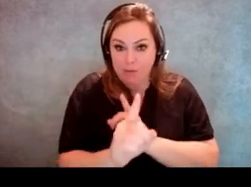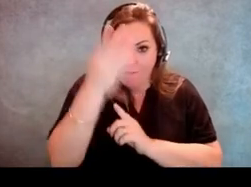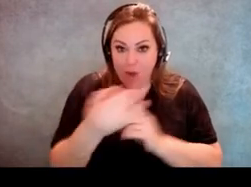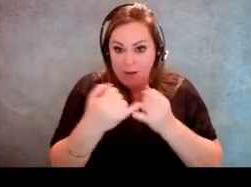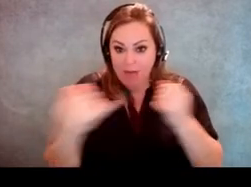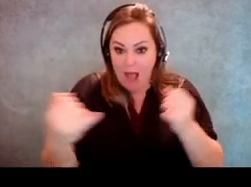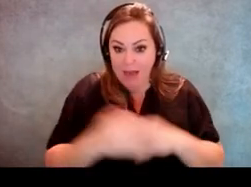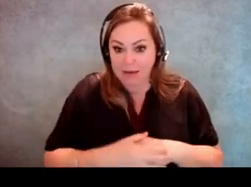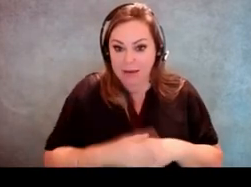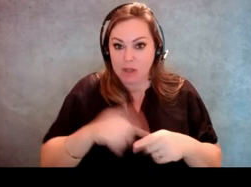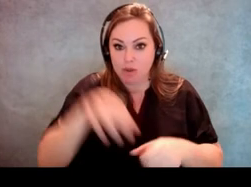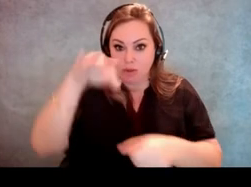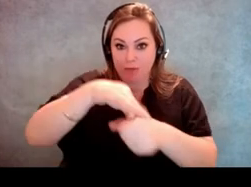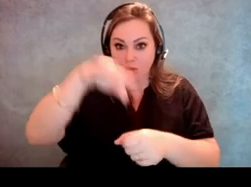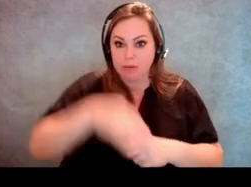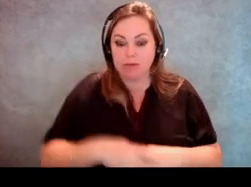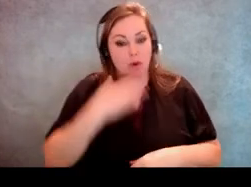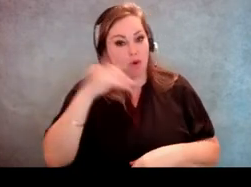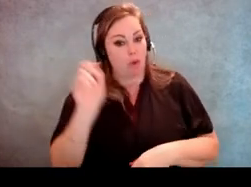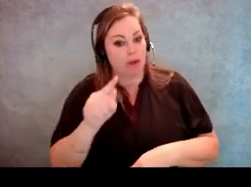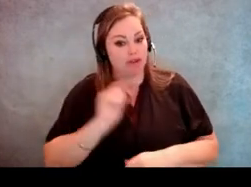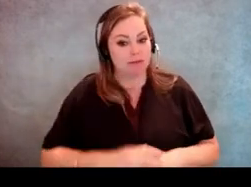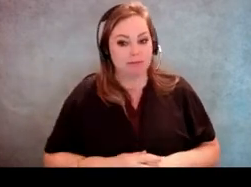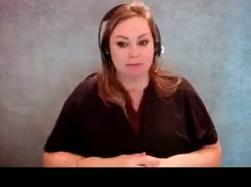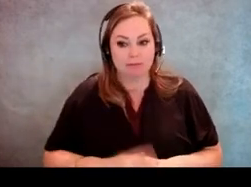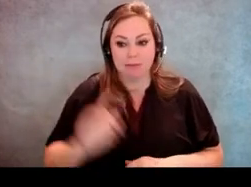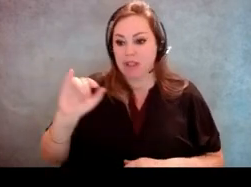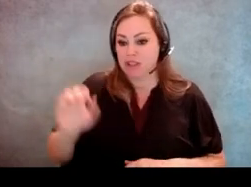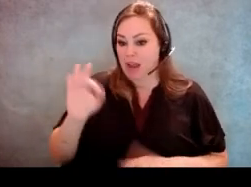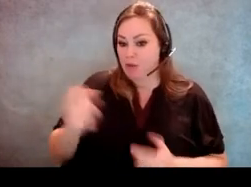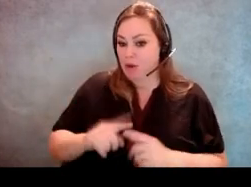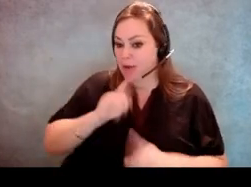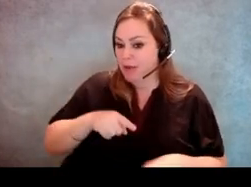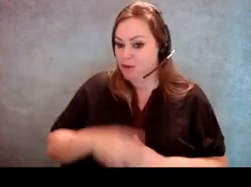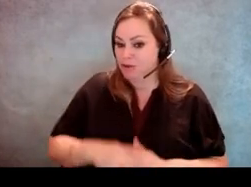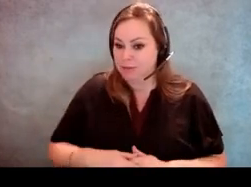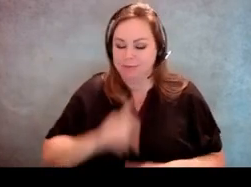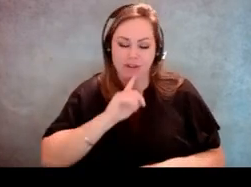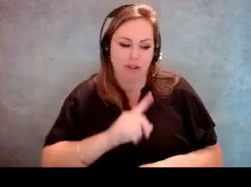[Jeff Miller] Good question. [Molly Broadway] Would you like to take this one, Jeff? [Jeff Miller] Sure.